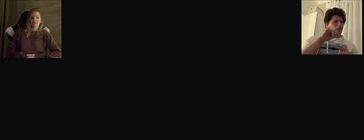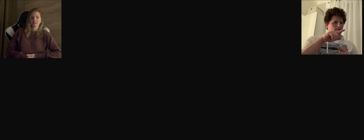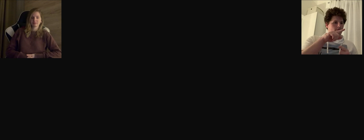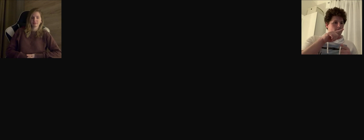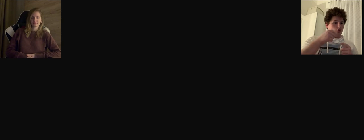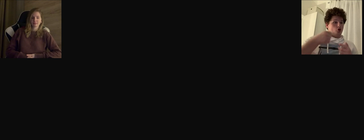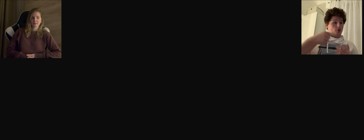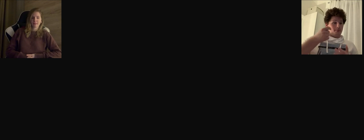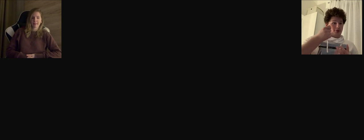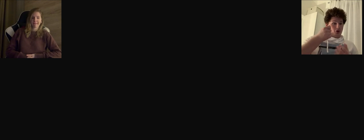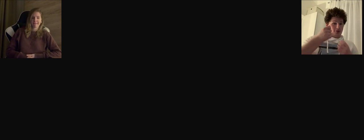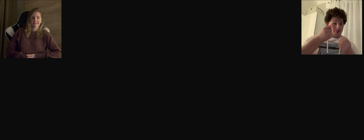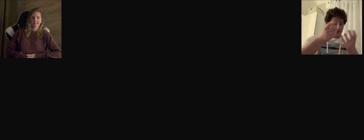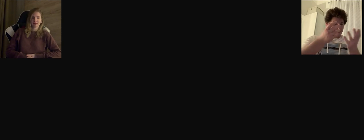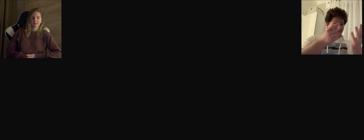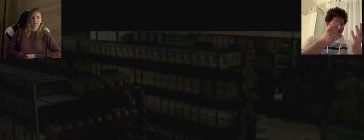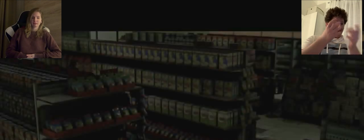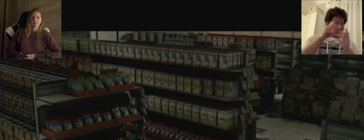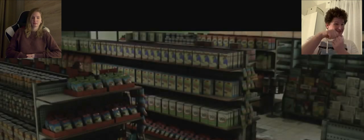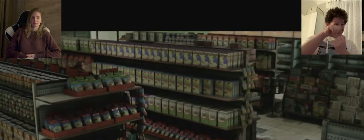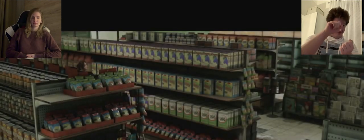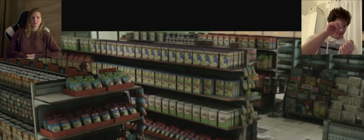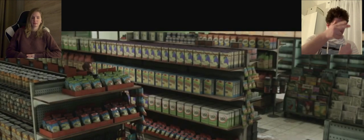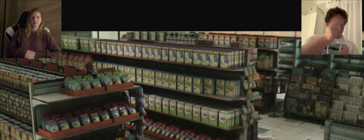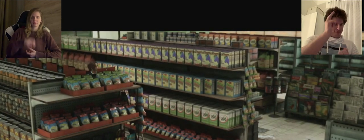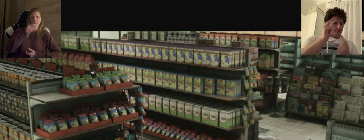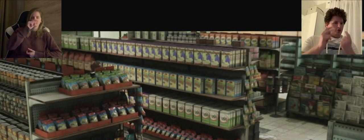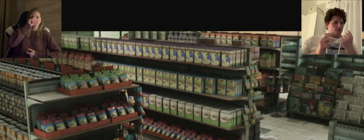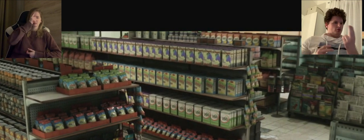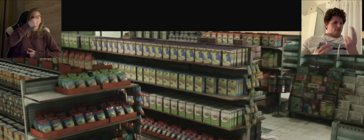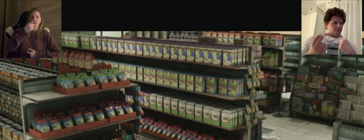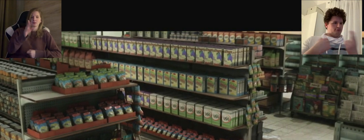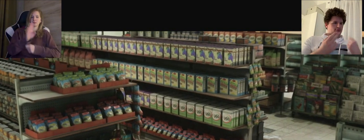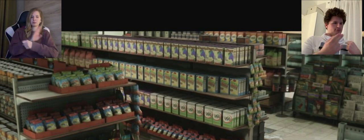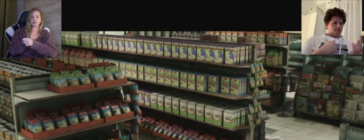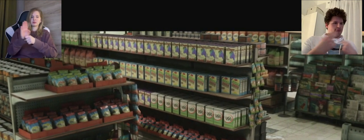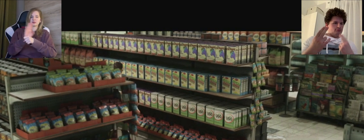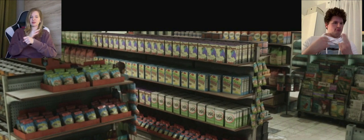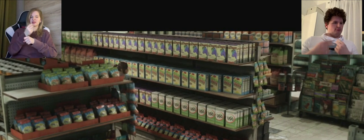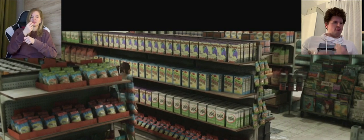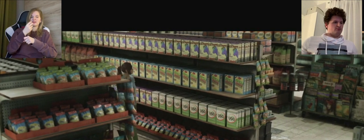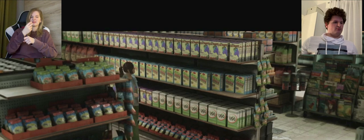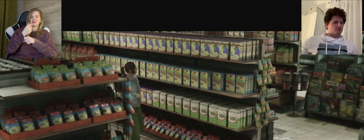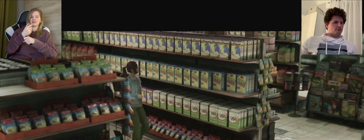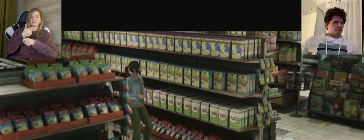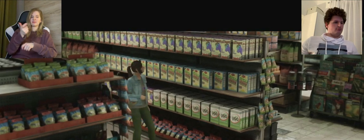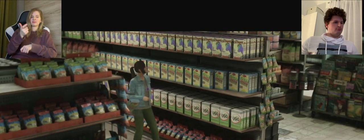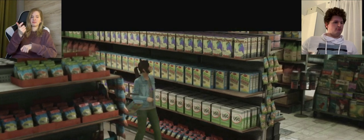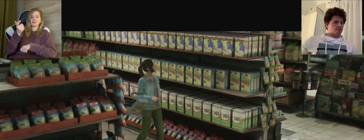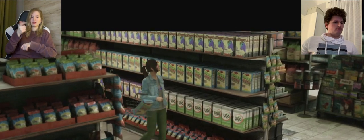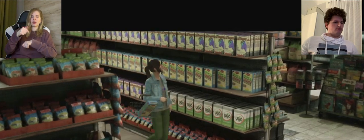A: Harvley has the best way to make money K: is he a business after all? Business crime